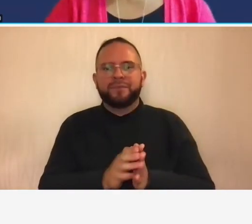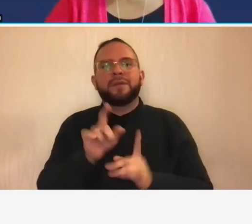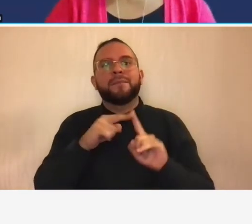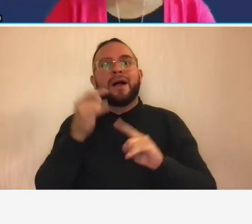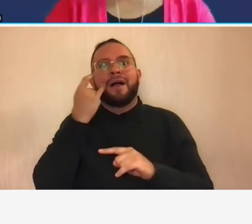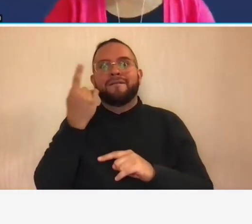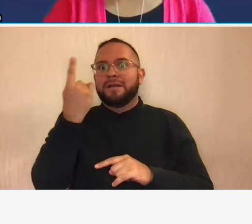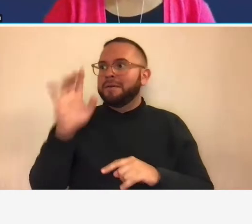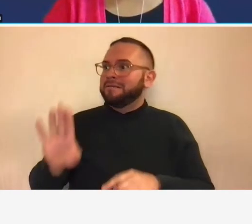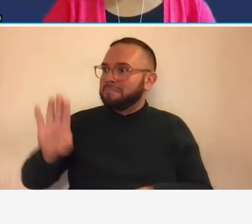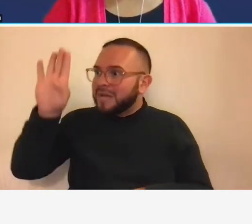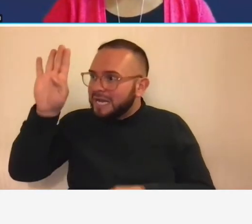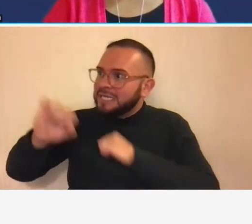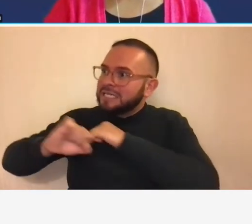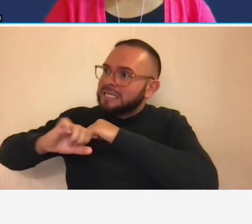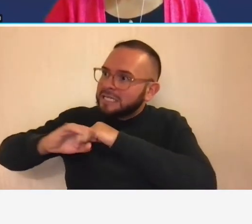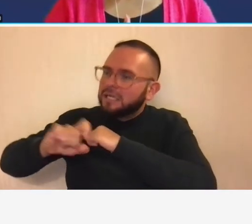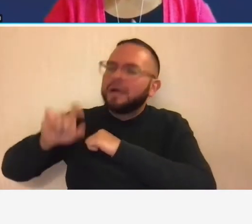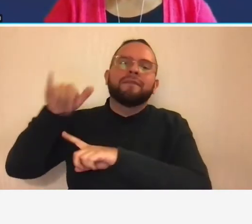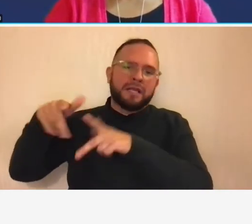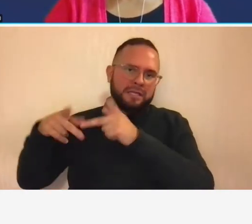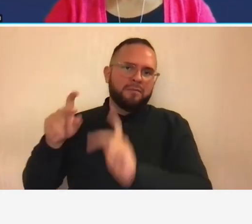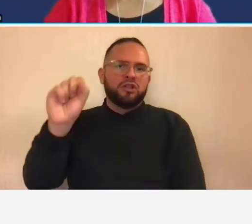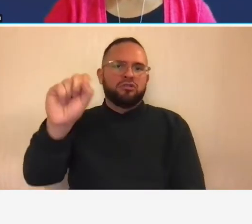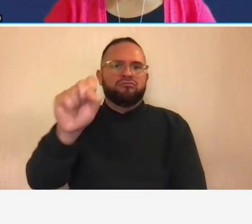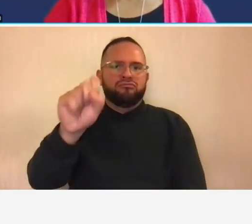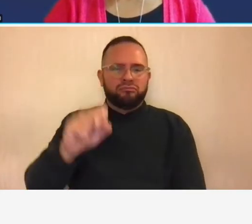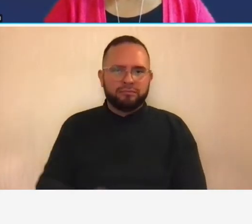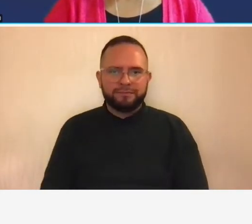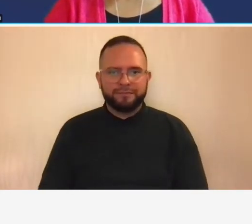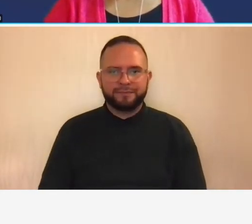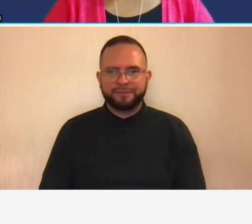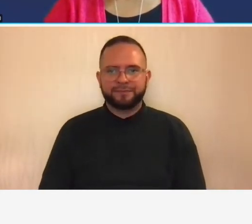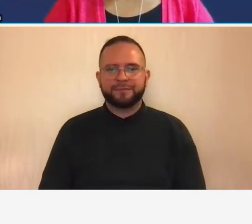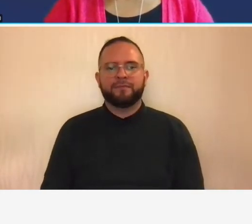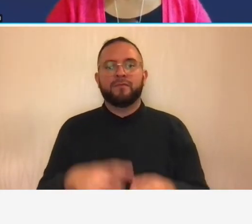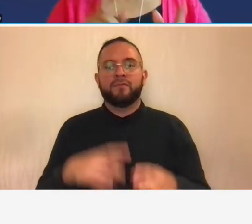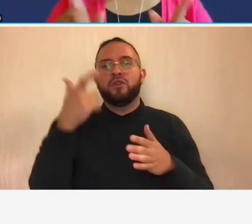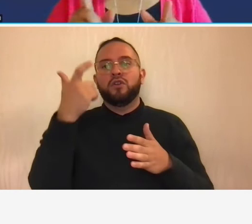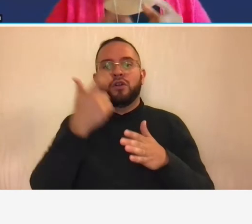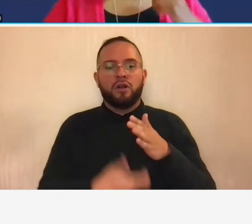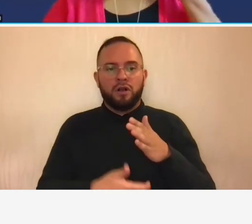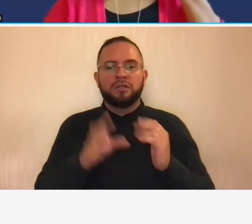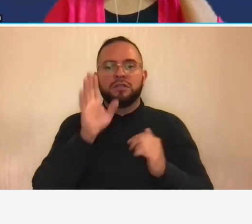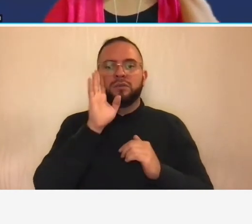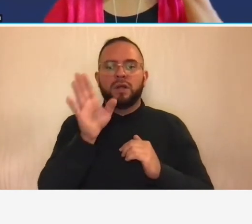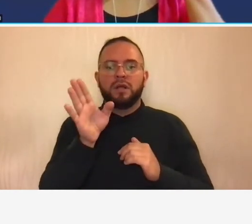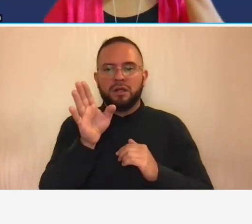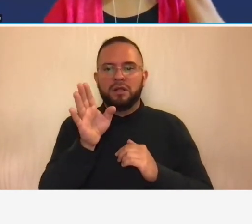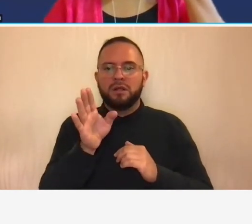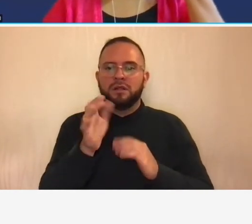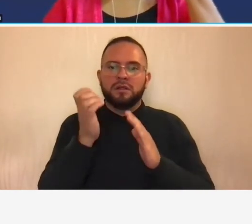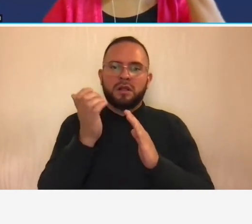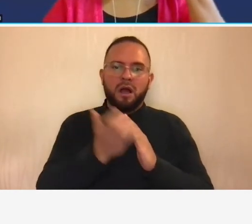helps okay okay so um costs will be automatically um so i have another polling question for you so